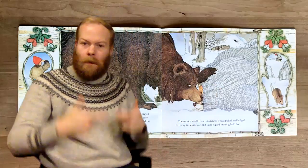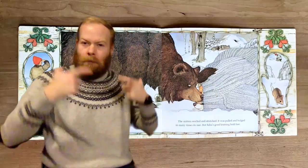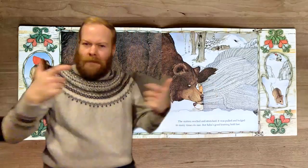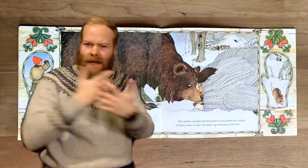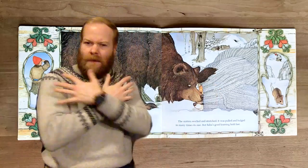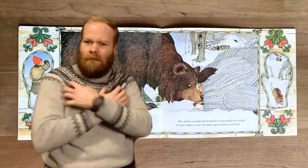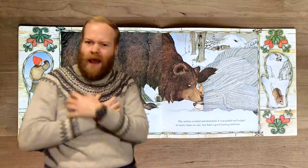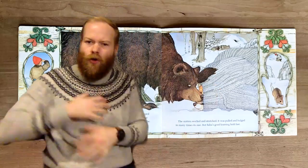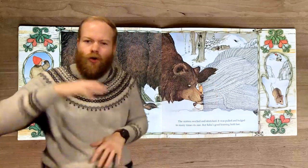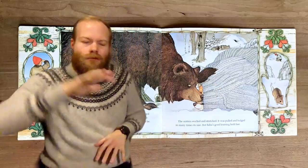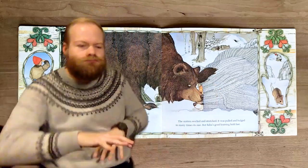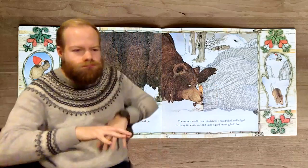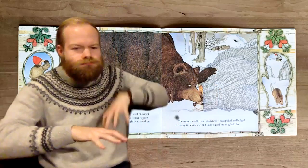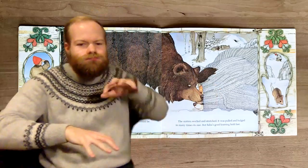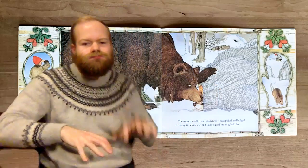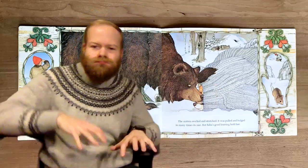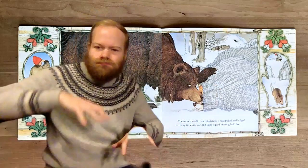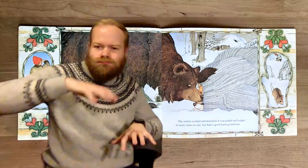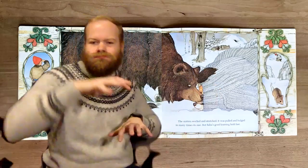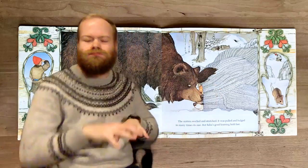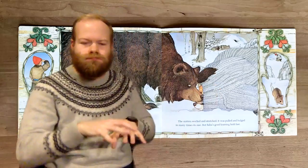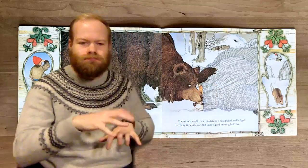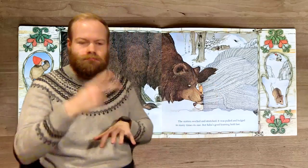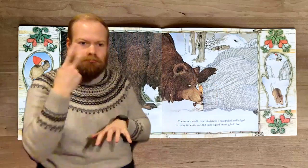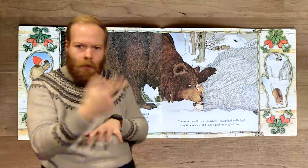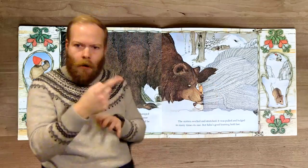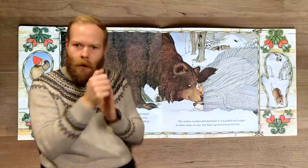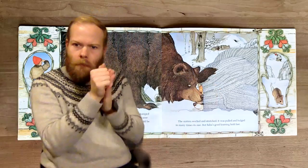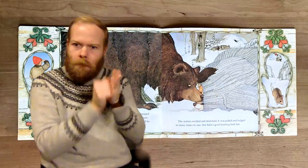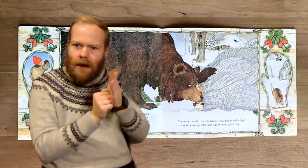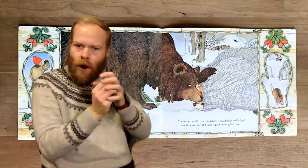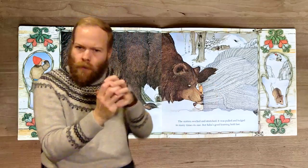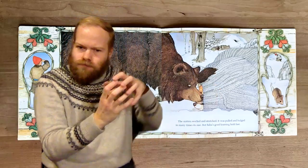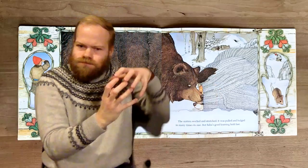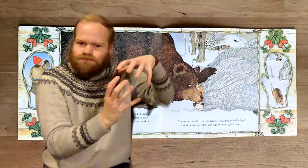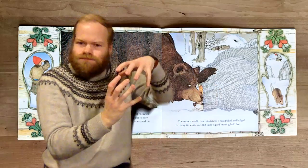A great bear lumbered by. He spied the mitten all plumped up.